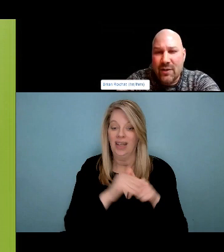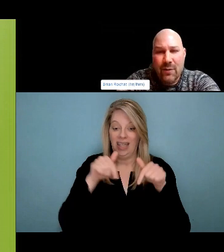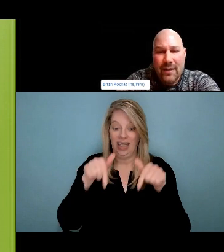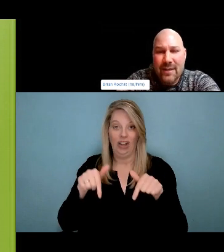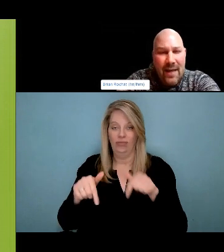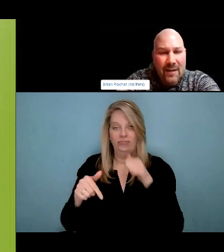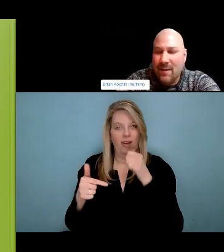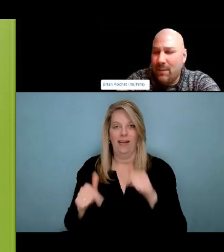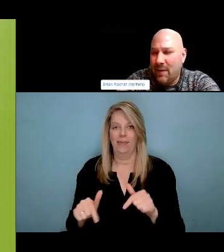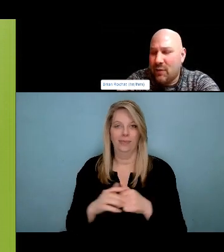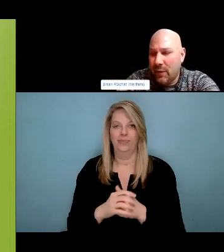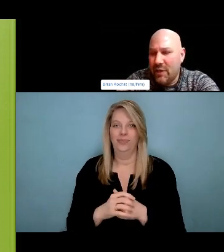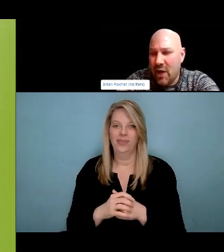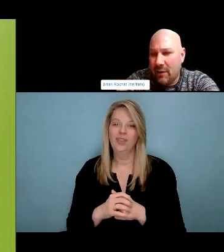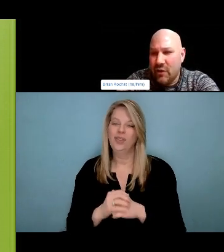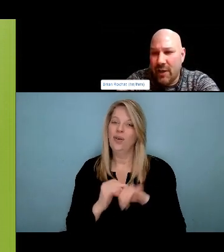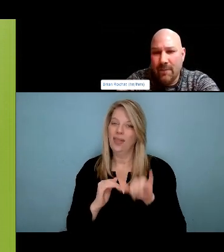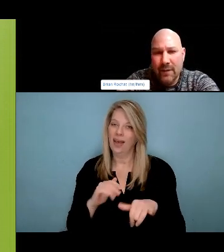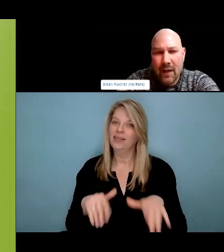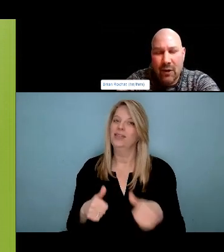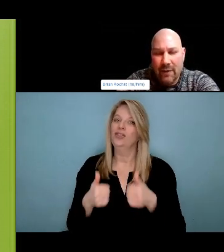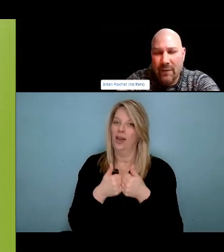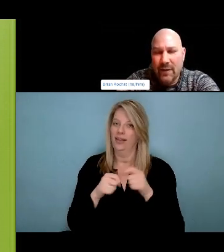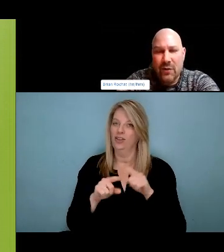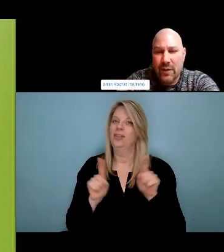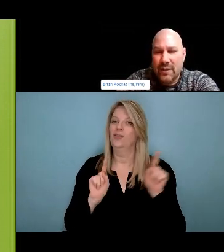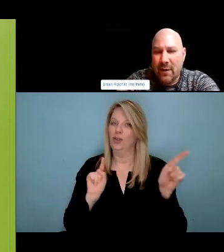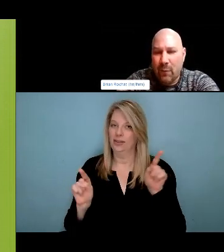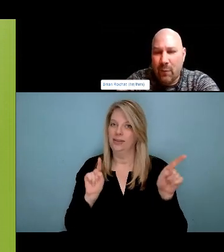and what we know is that most people do use their substances in their own the safety of their own home. But when you don't have the safety of your